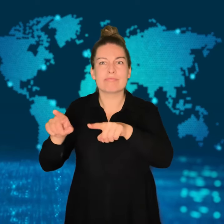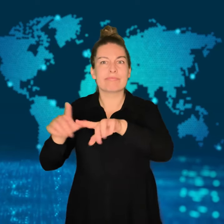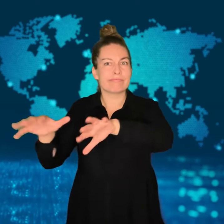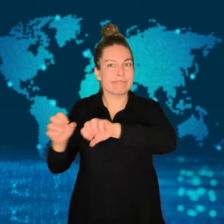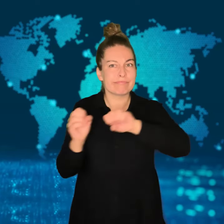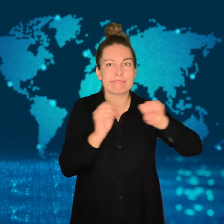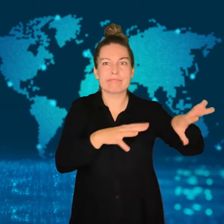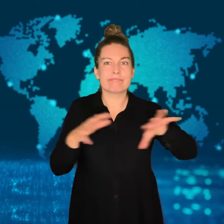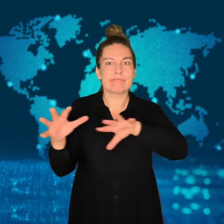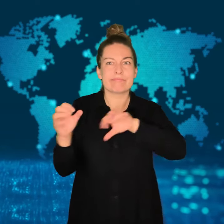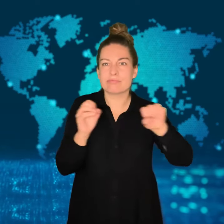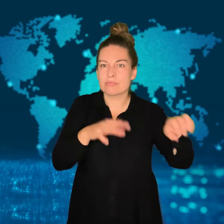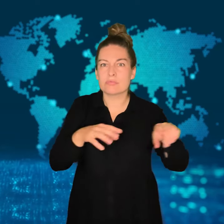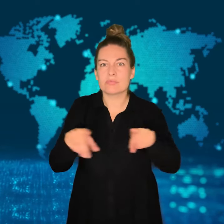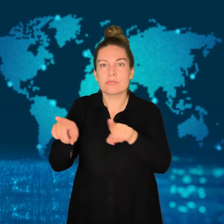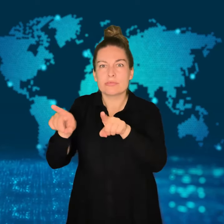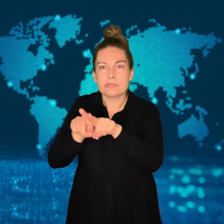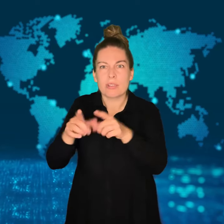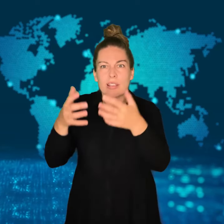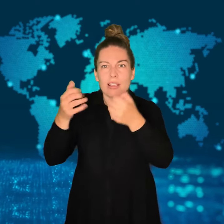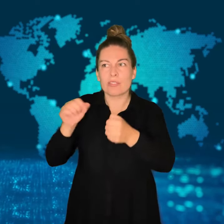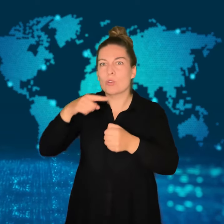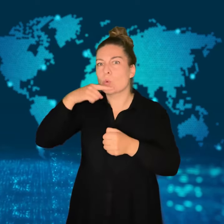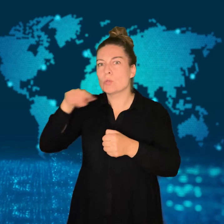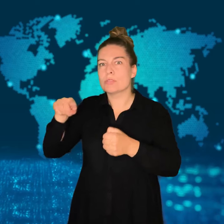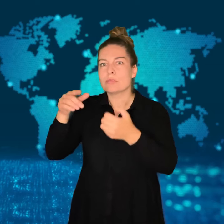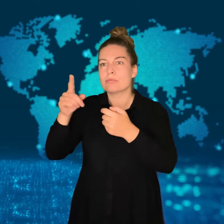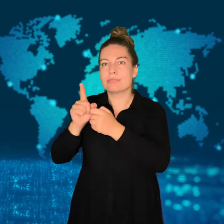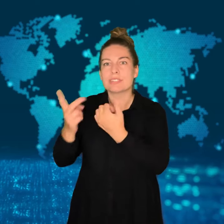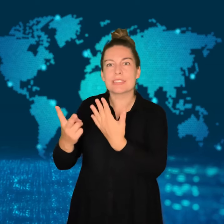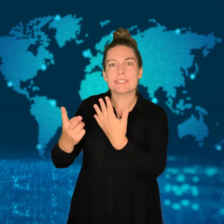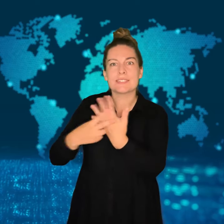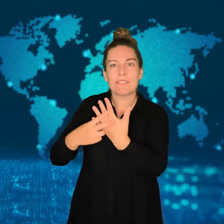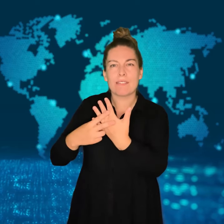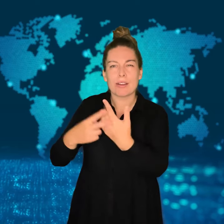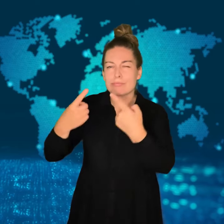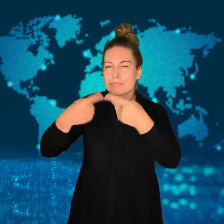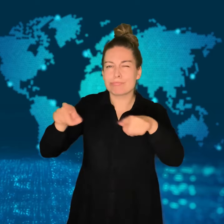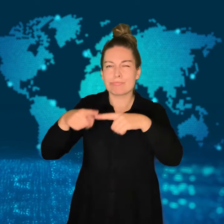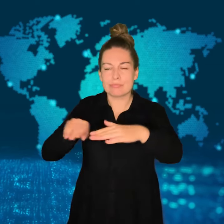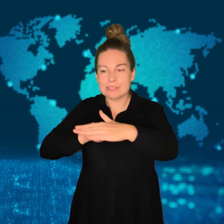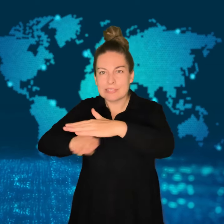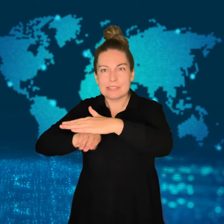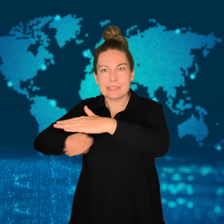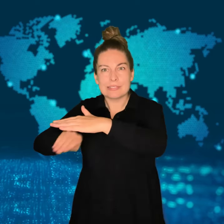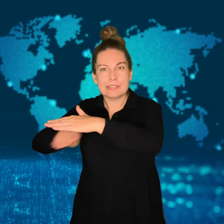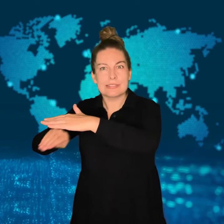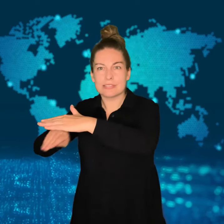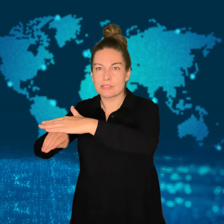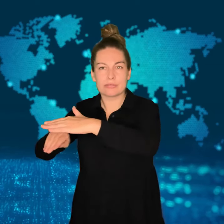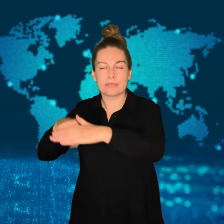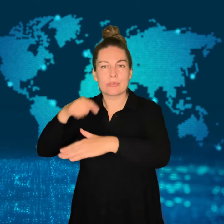The troops then climbed onto one of the platforms